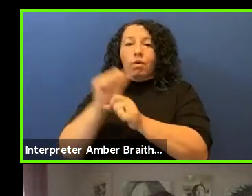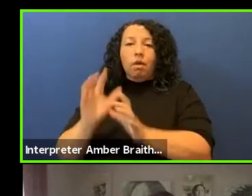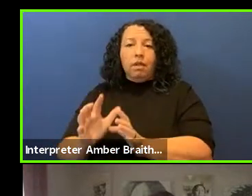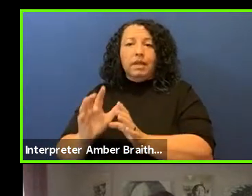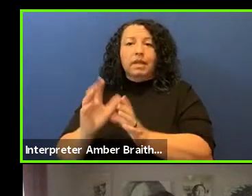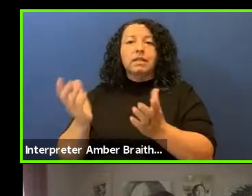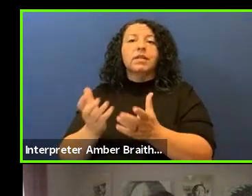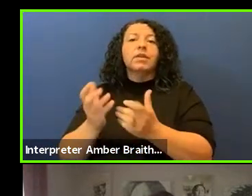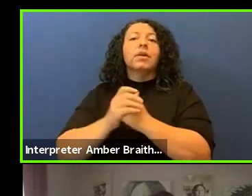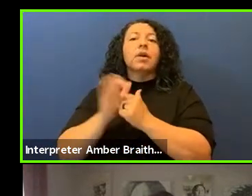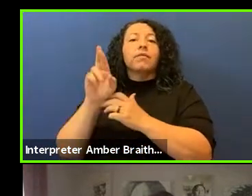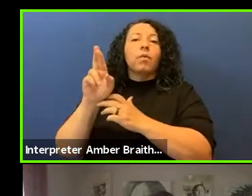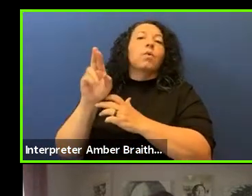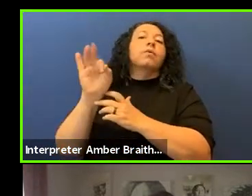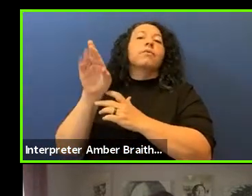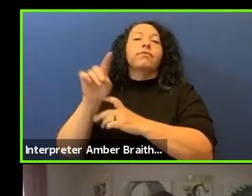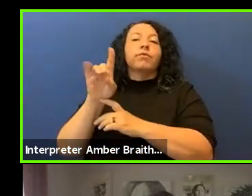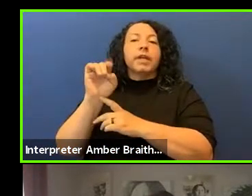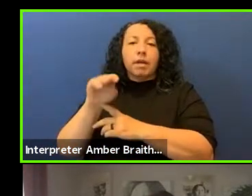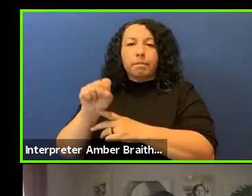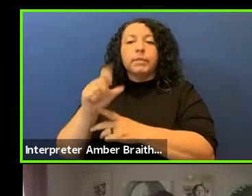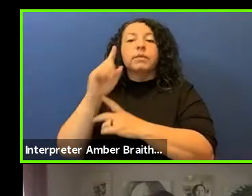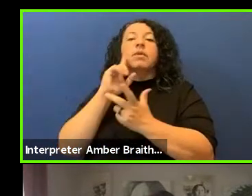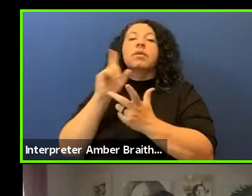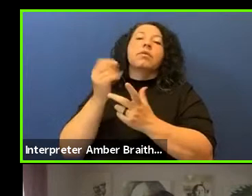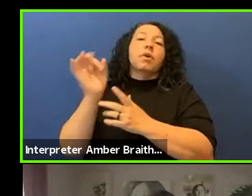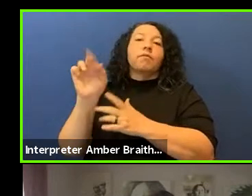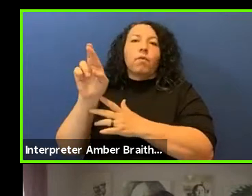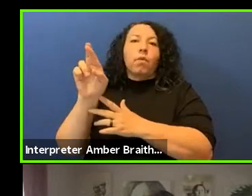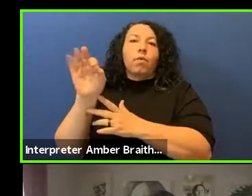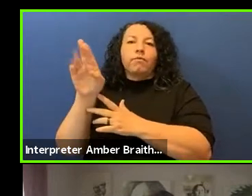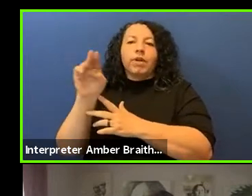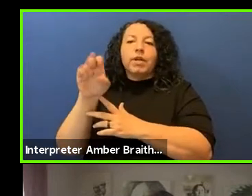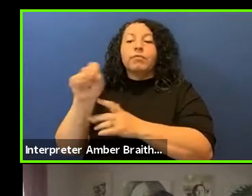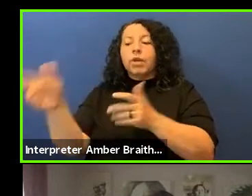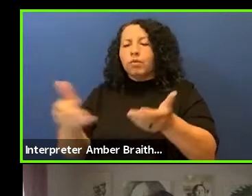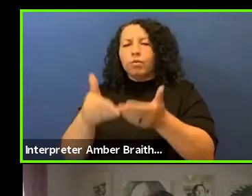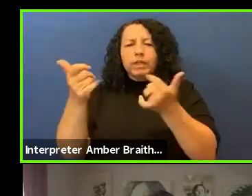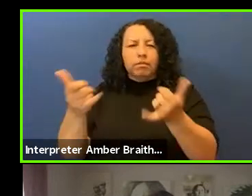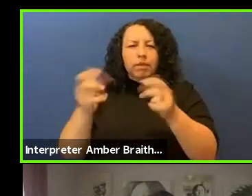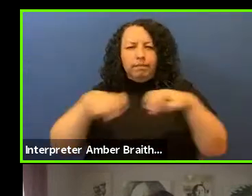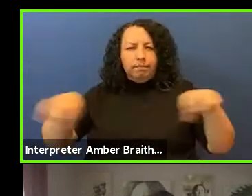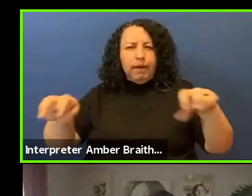introducing us to today's panelists. We believe that the future of art museums, in fact,